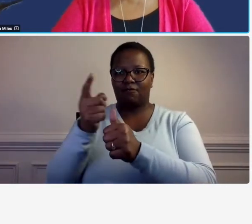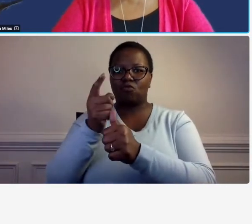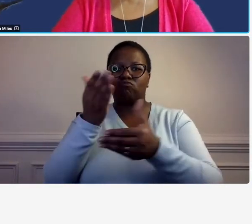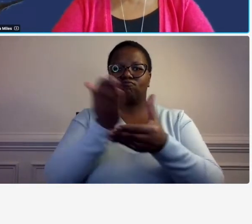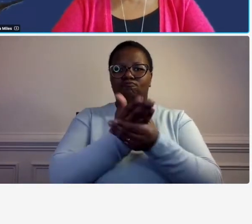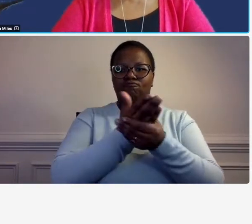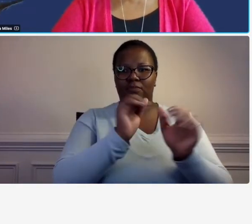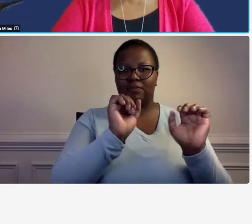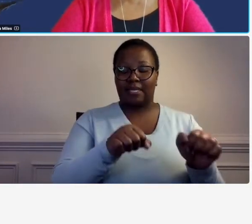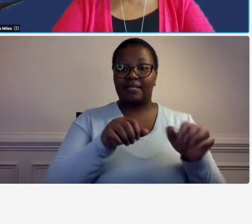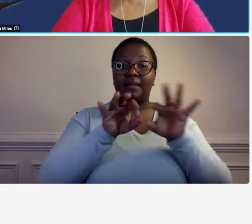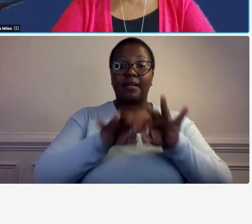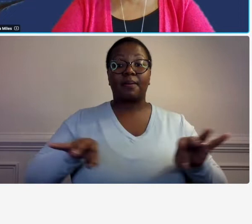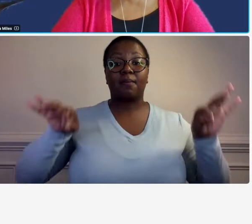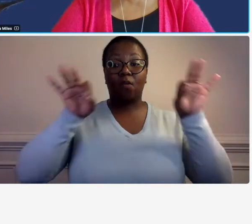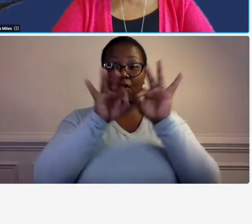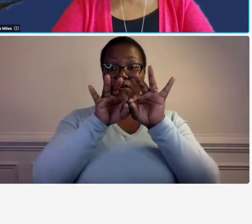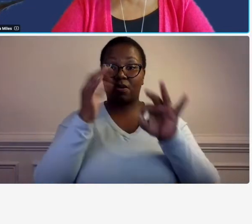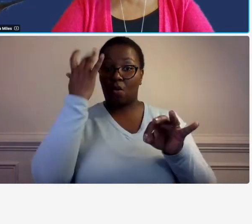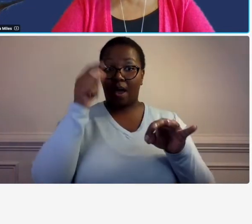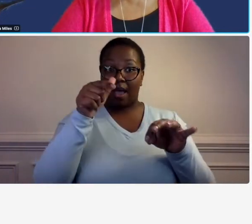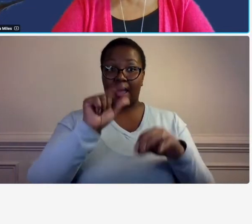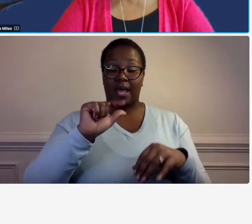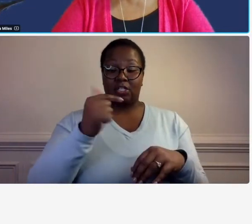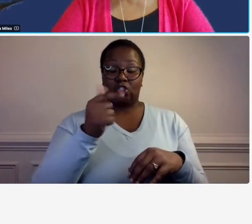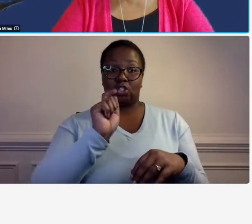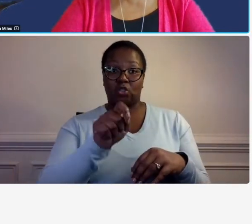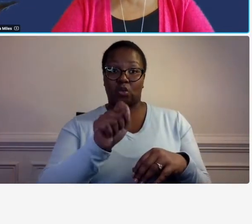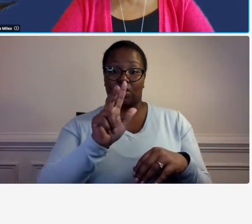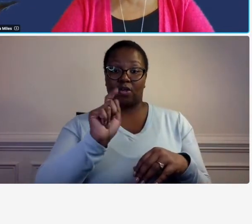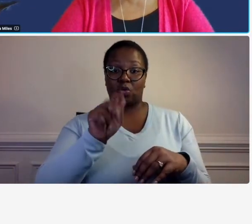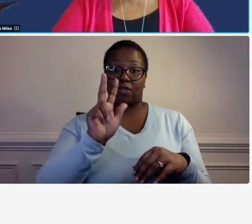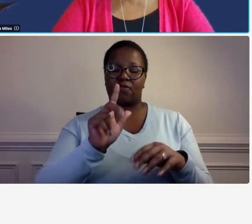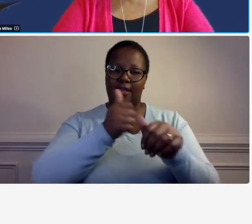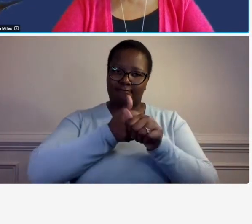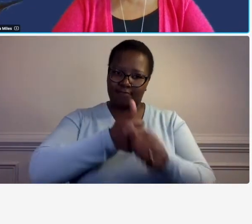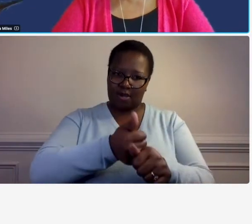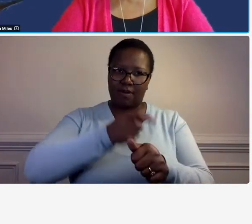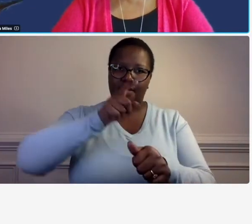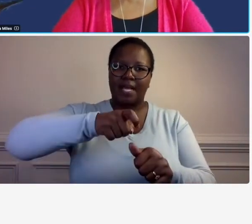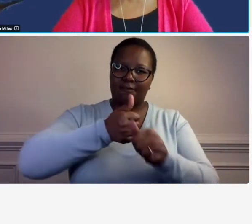because you're told here in g.3.3 that you must comply with bar 31 so you need to know what it is